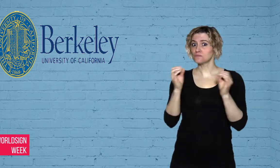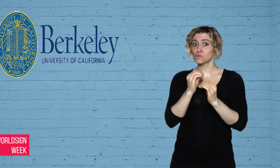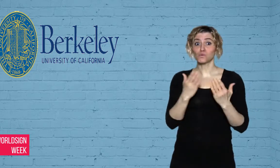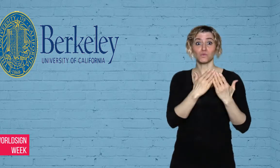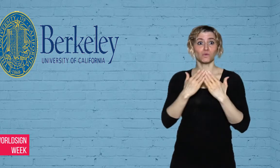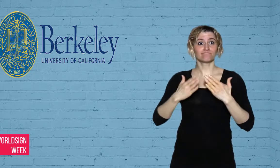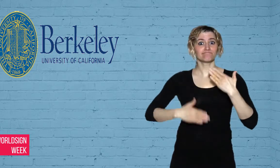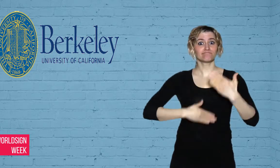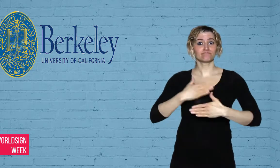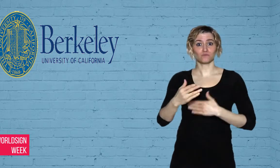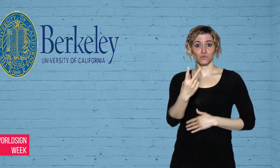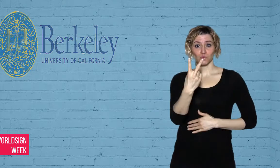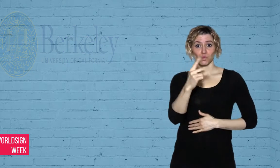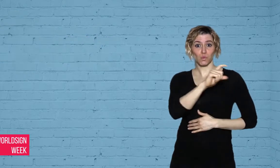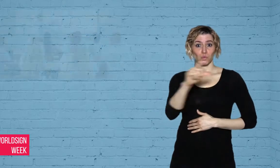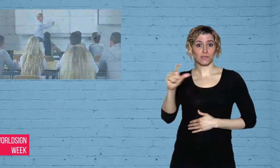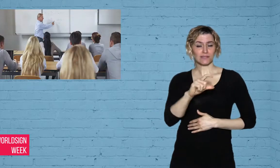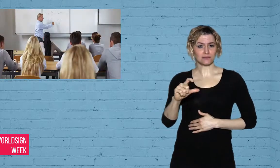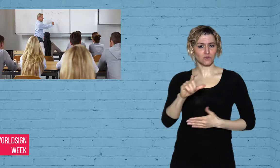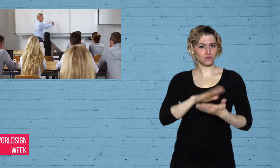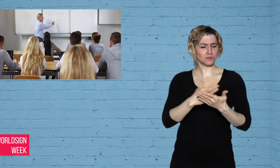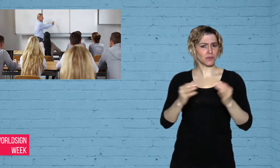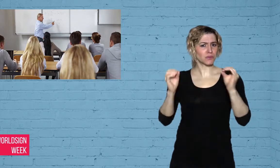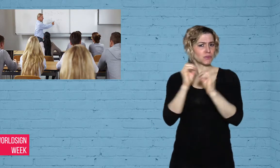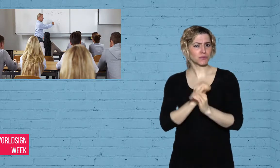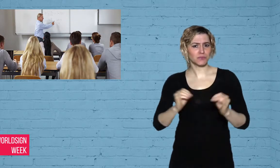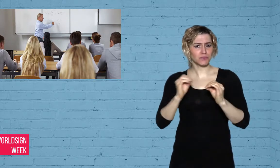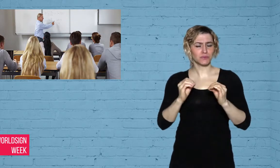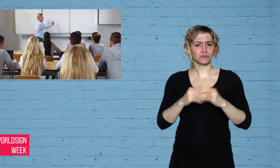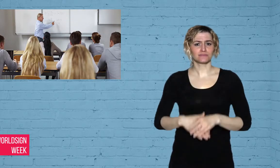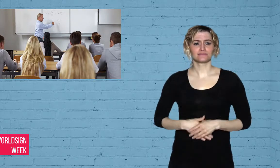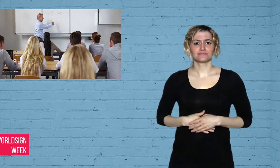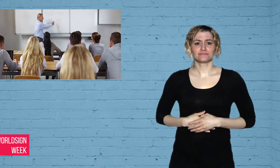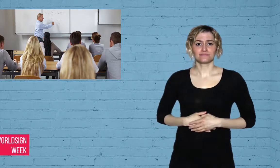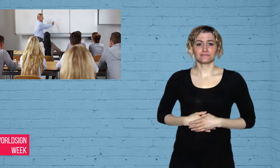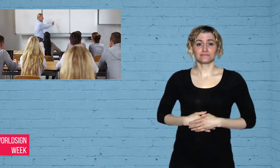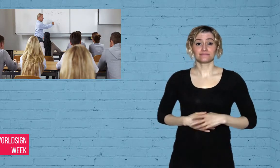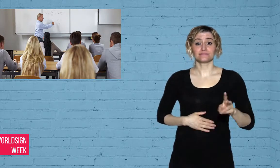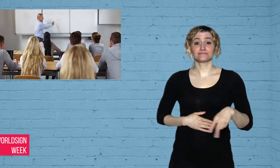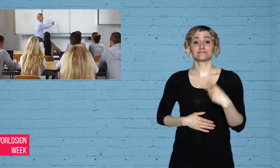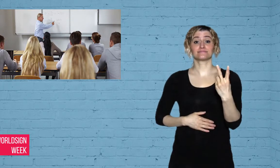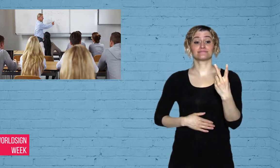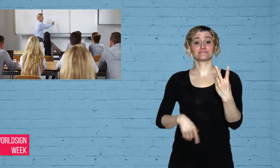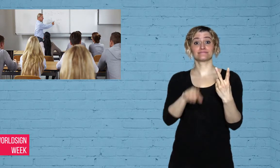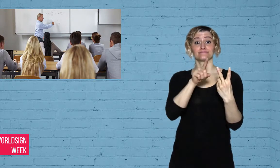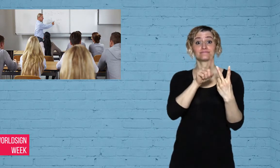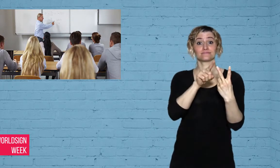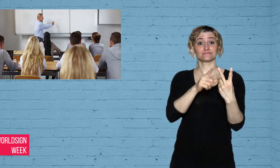student researcher at University of